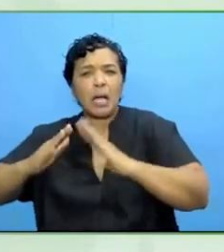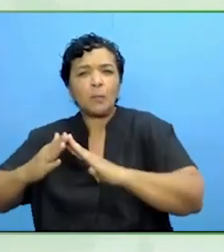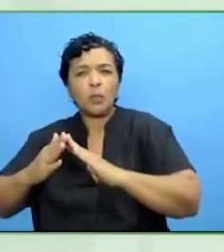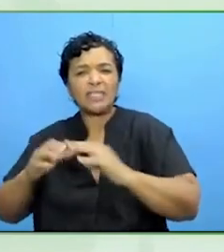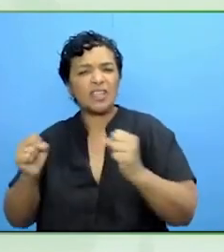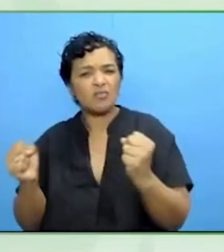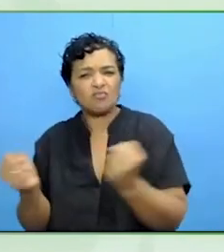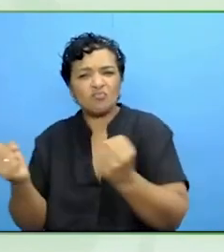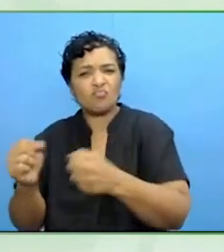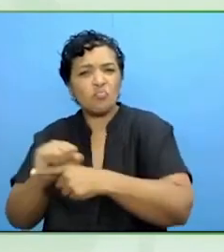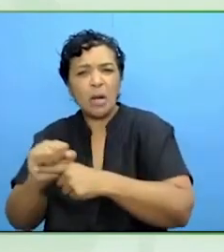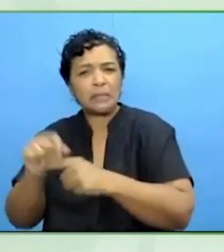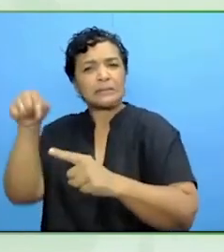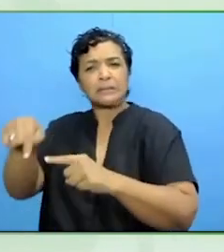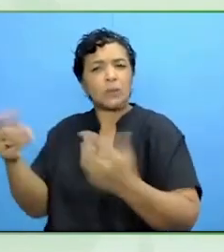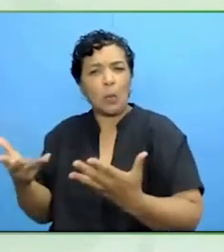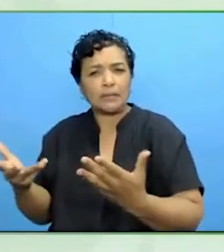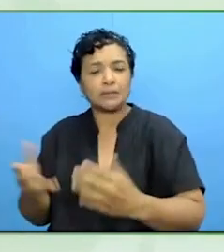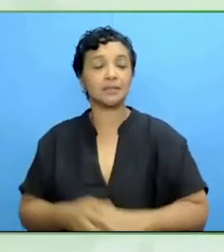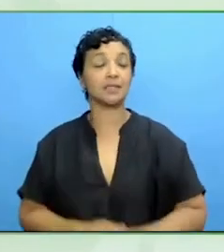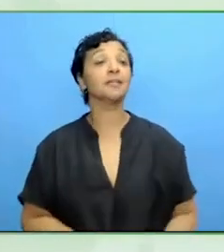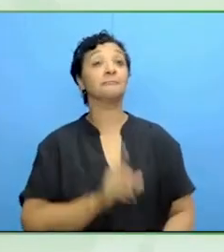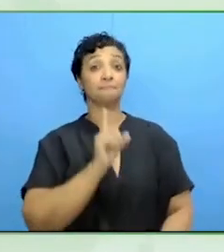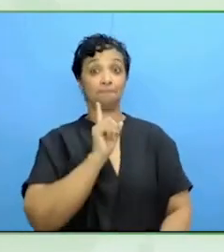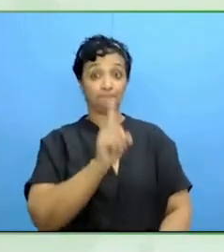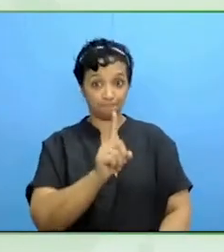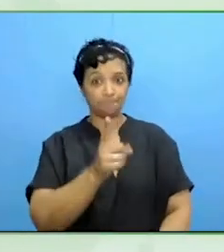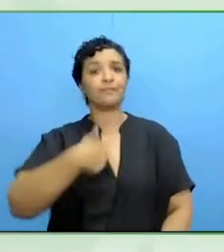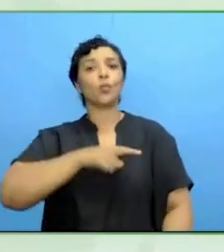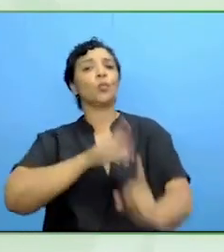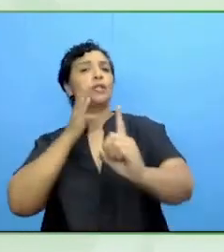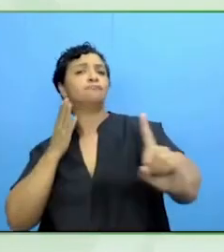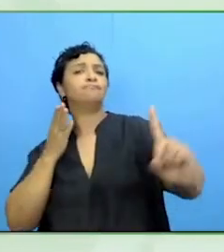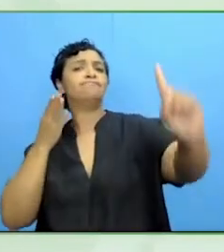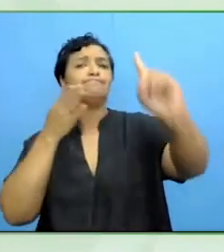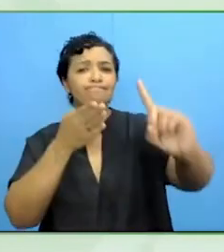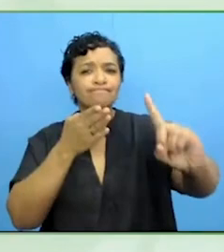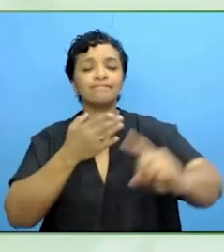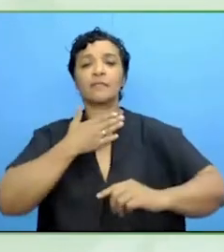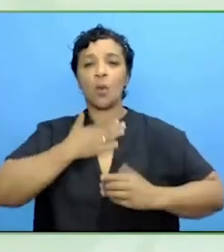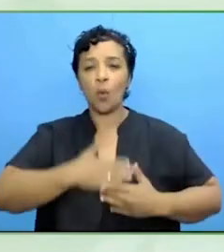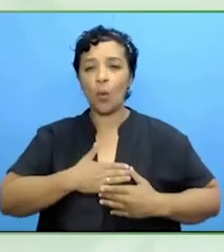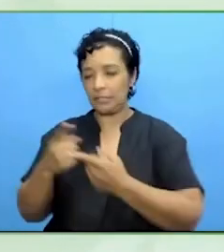To bring together the managing authority from different countries